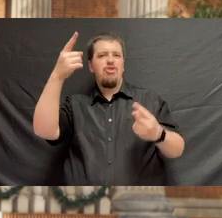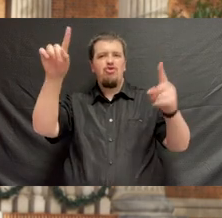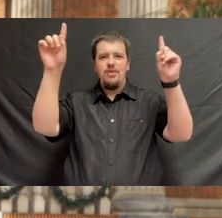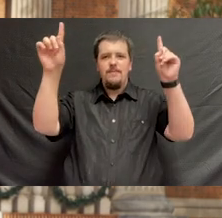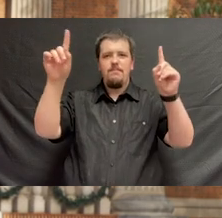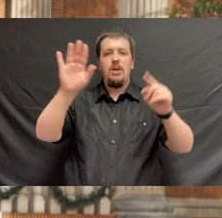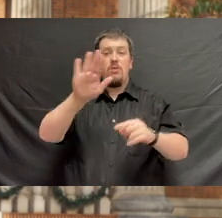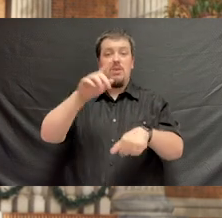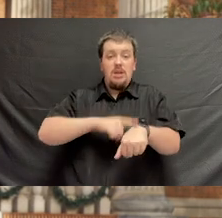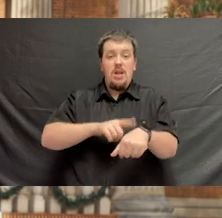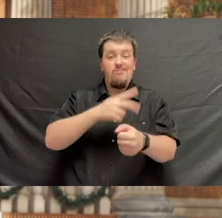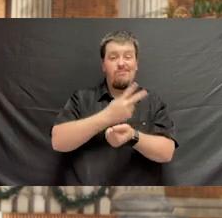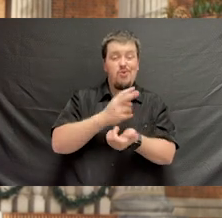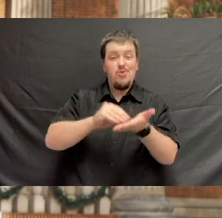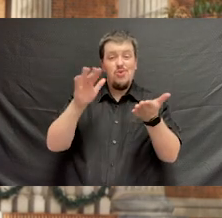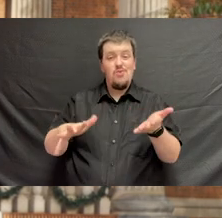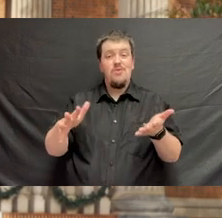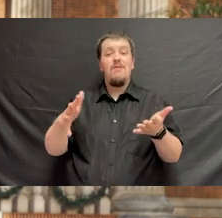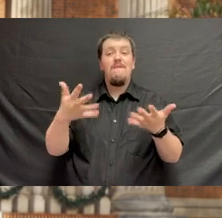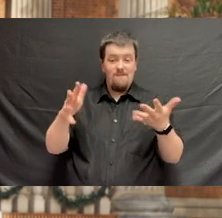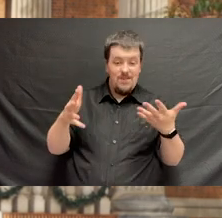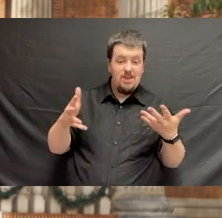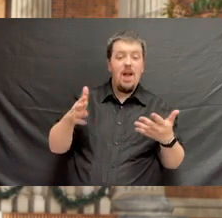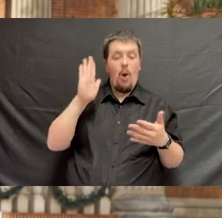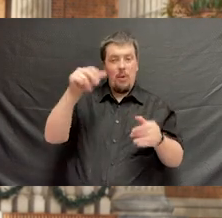Your time as a graduate student has and will continue